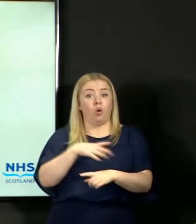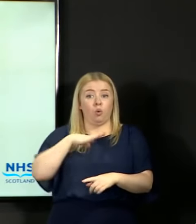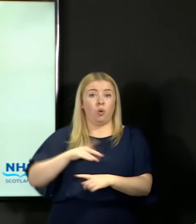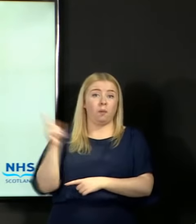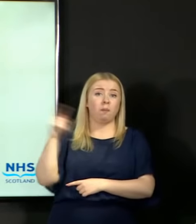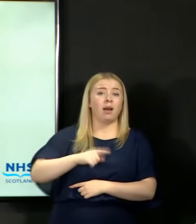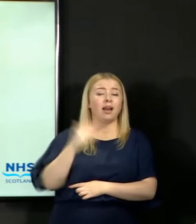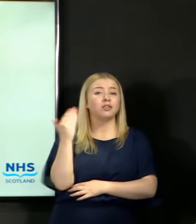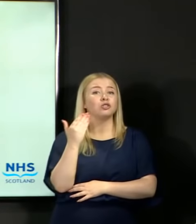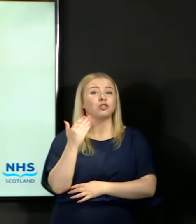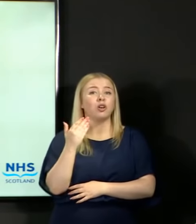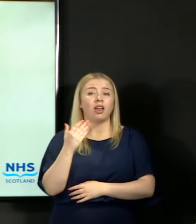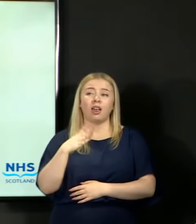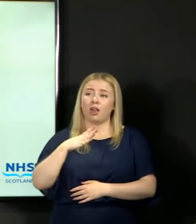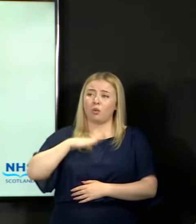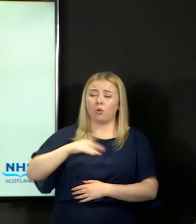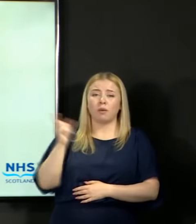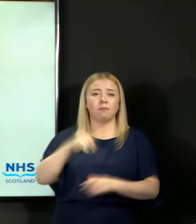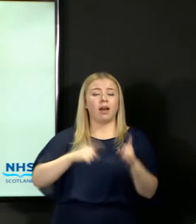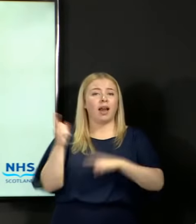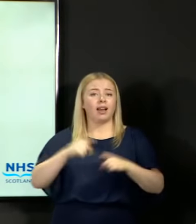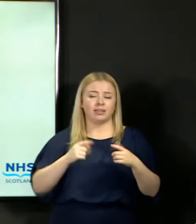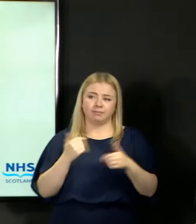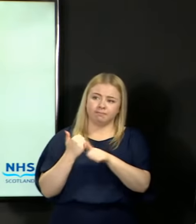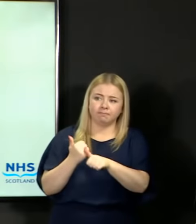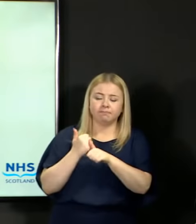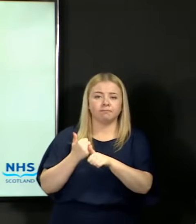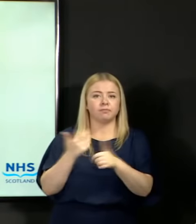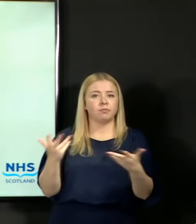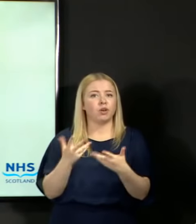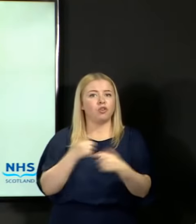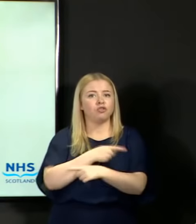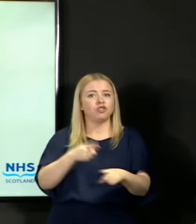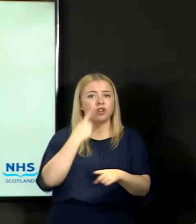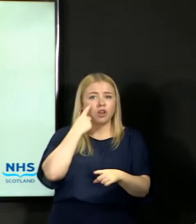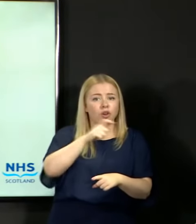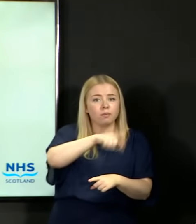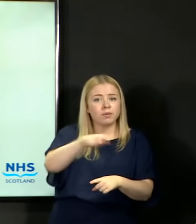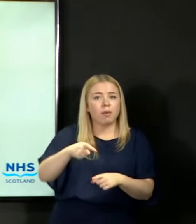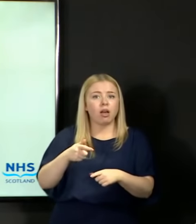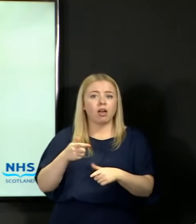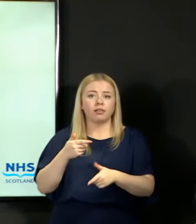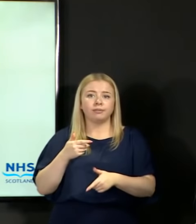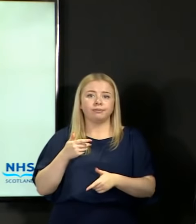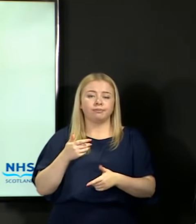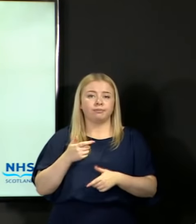they wanted to get on with supporting and encouraging young people, of working with young people.